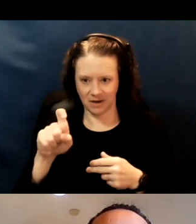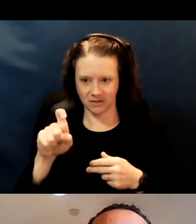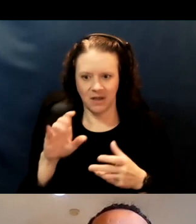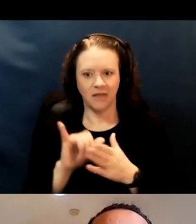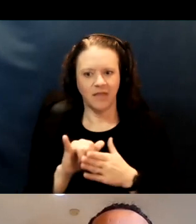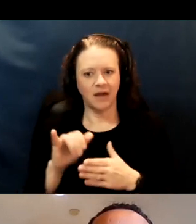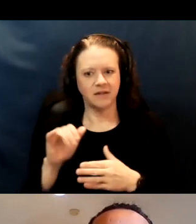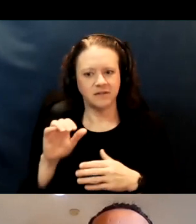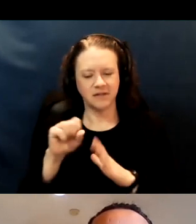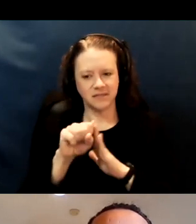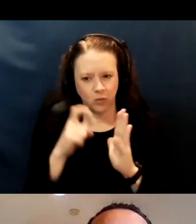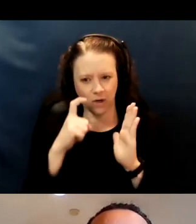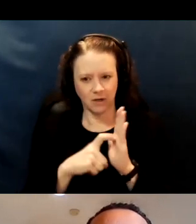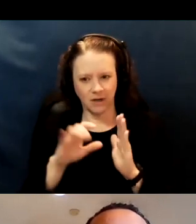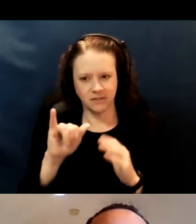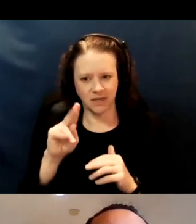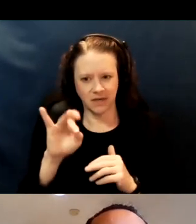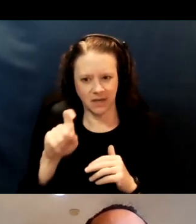where people have the greatest health disparities.